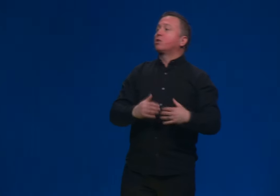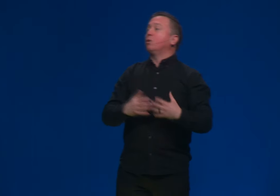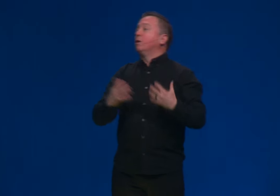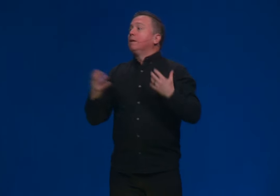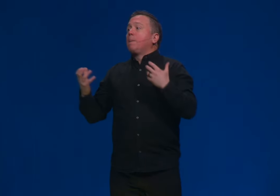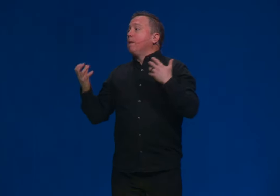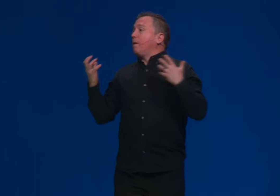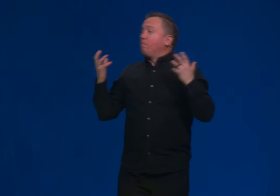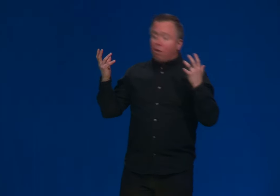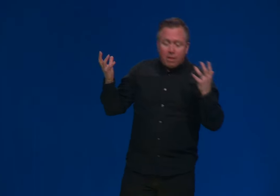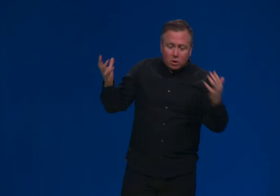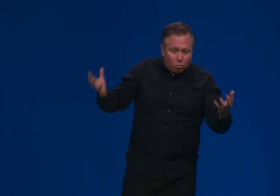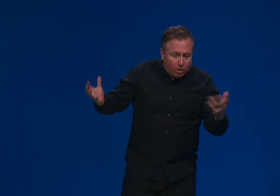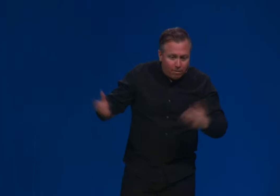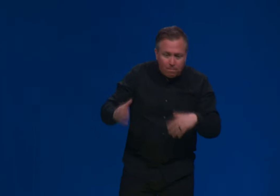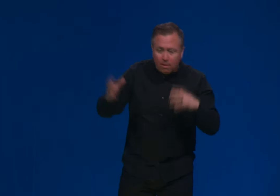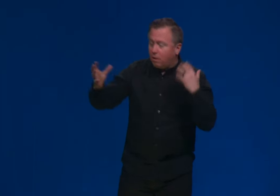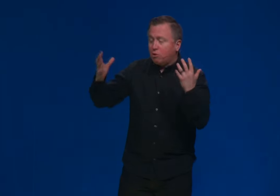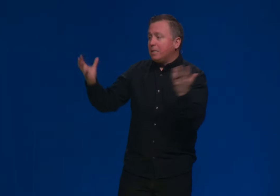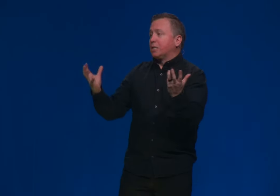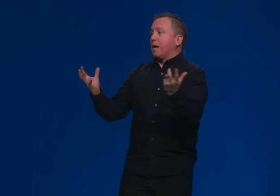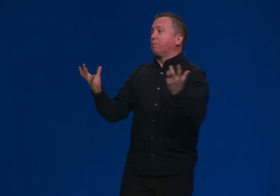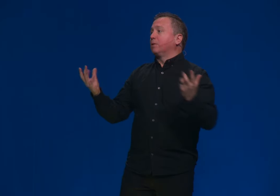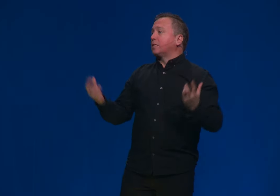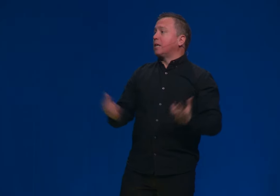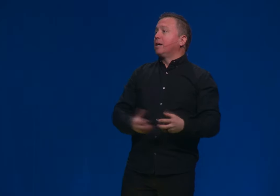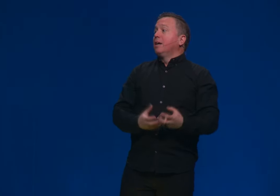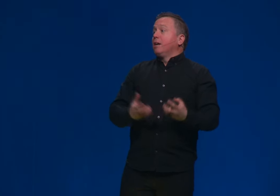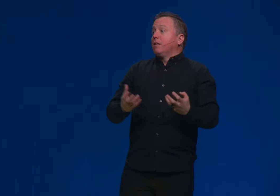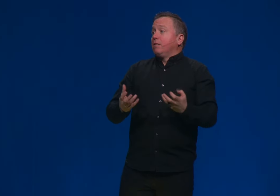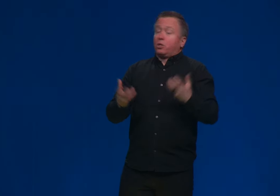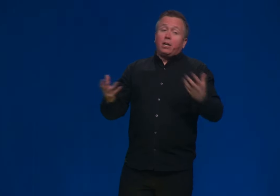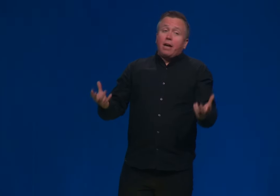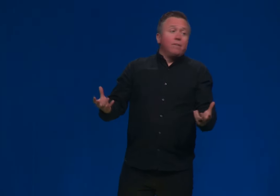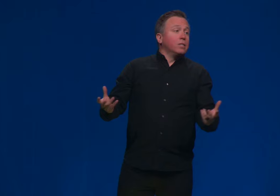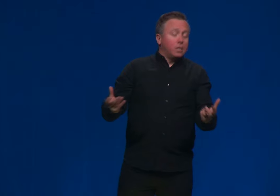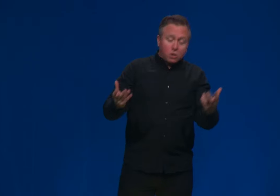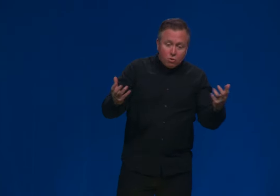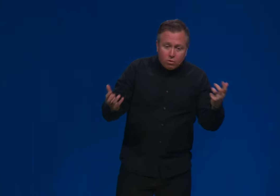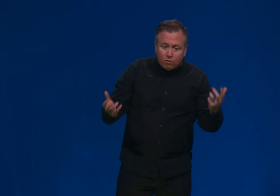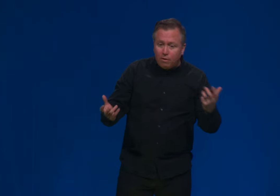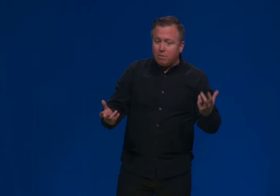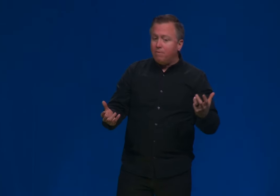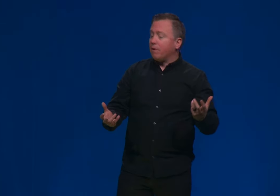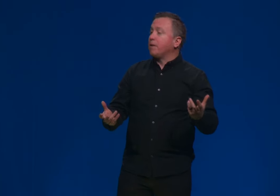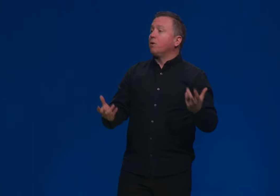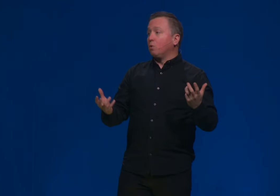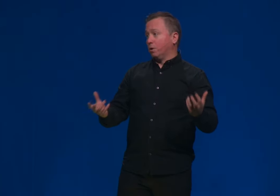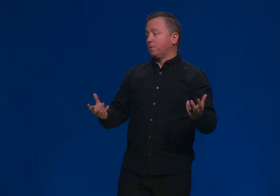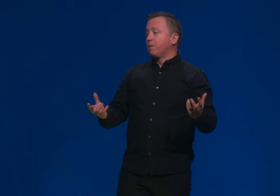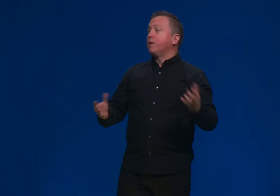So that's just one of so many examples that say there's evidence that this earth is very, very old.